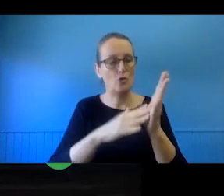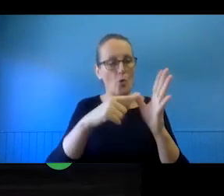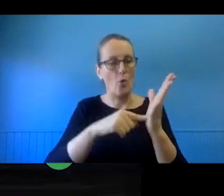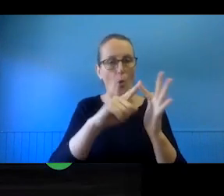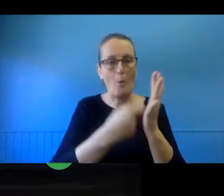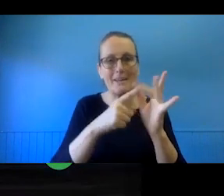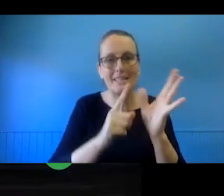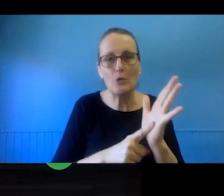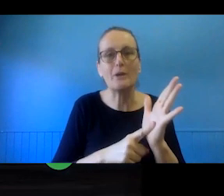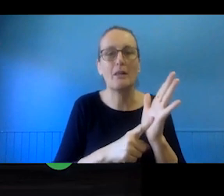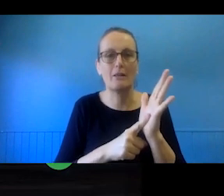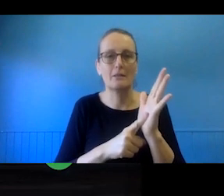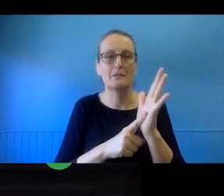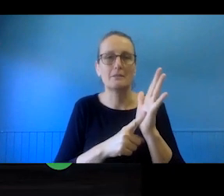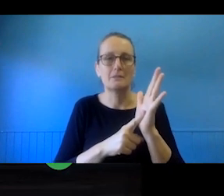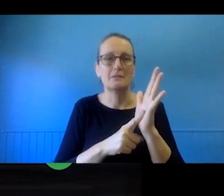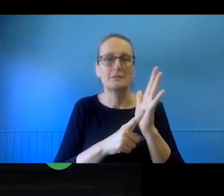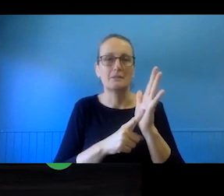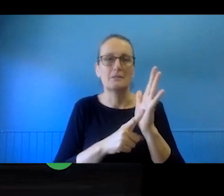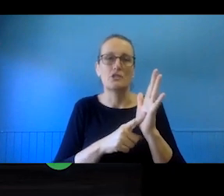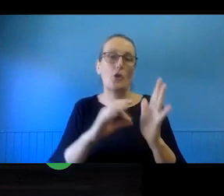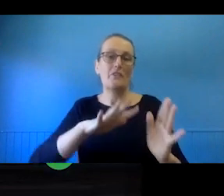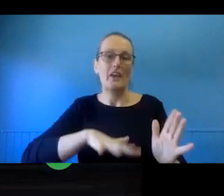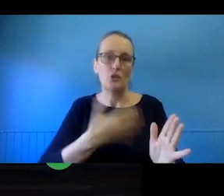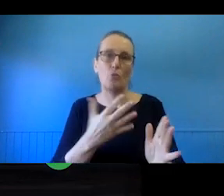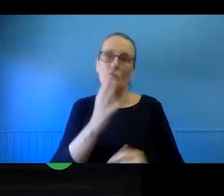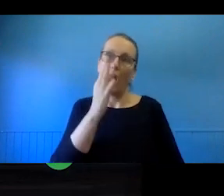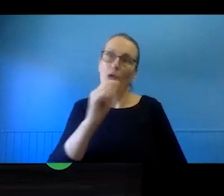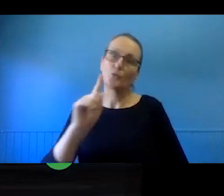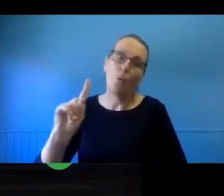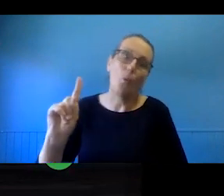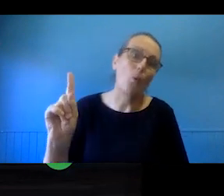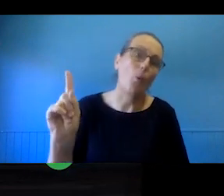and efficient terms than having to get permission from all the copyright owners involved.